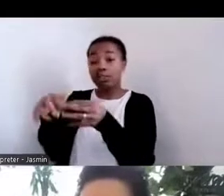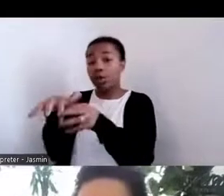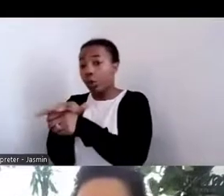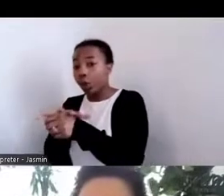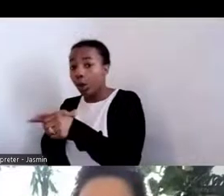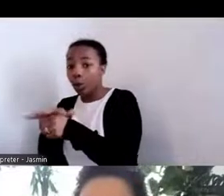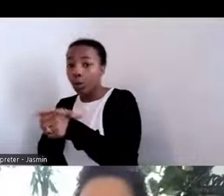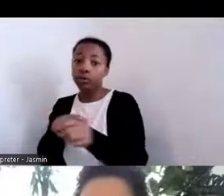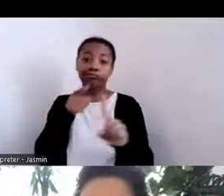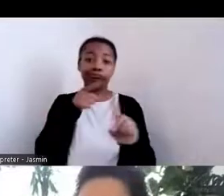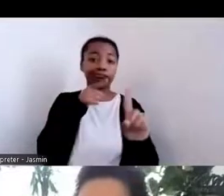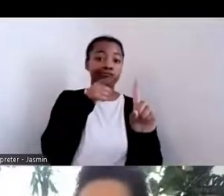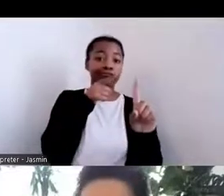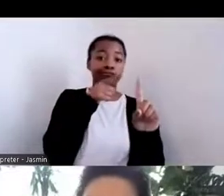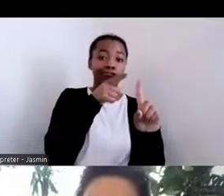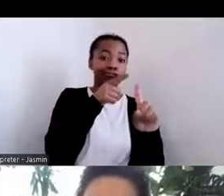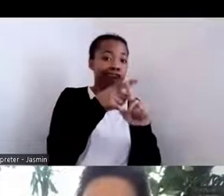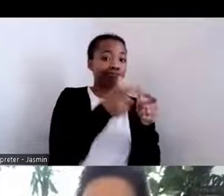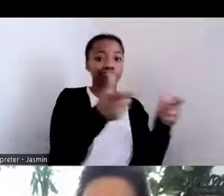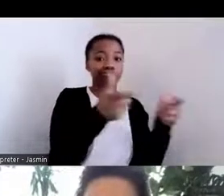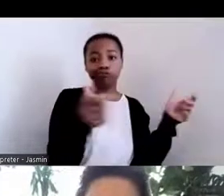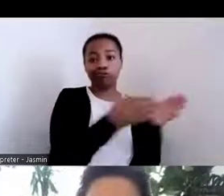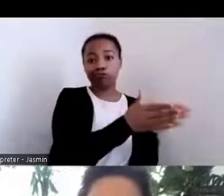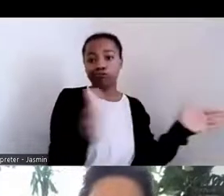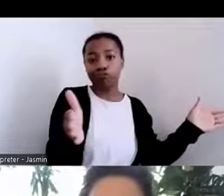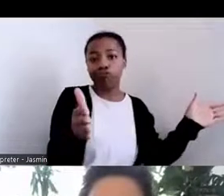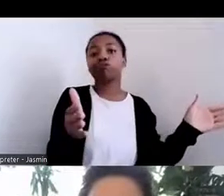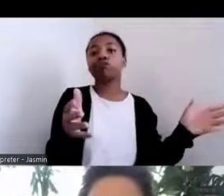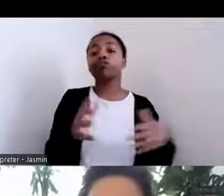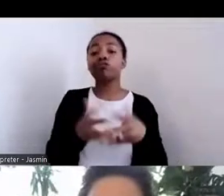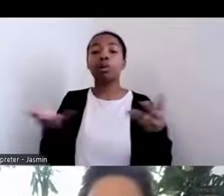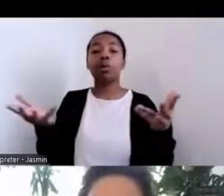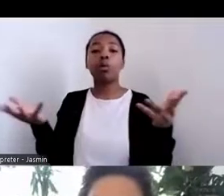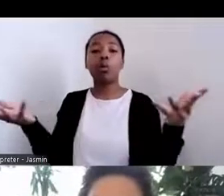people are able to do with their families and with their communities is very important.